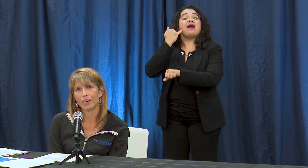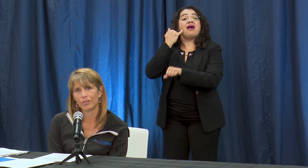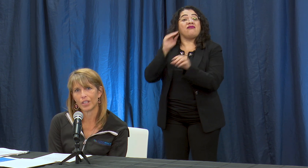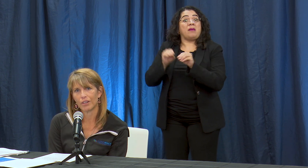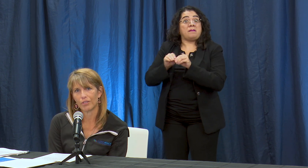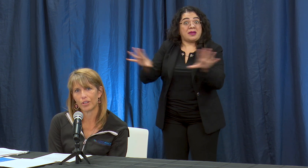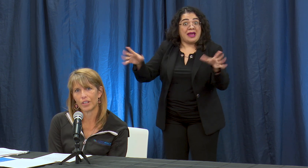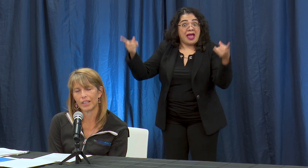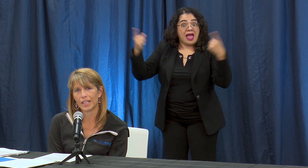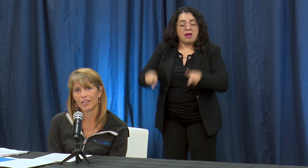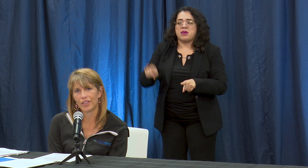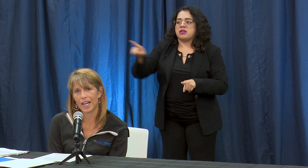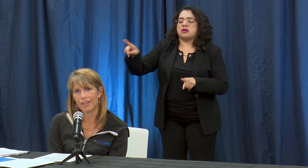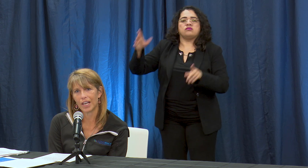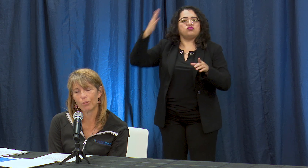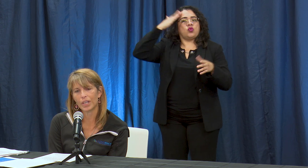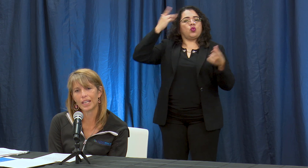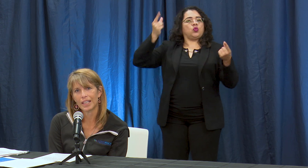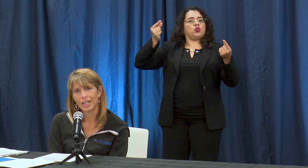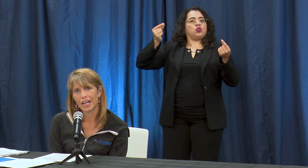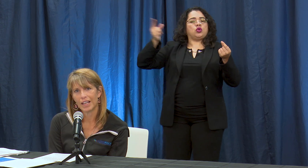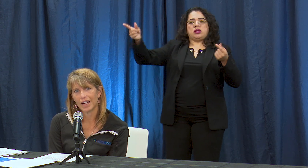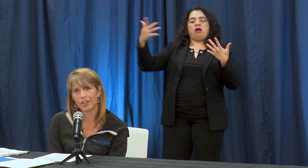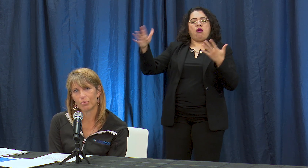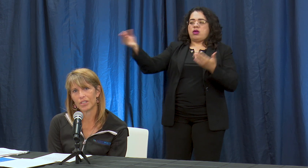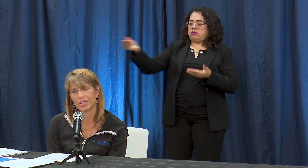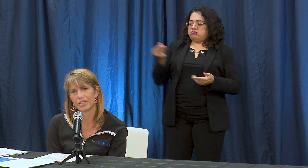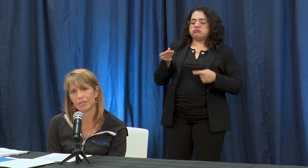in case they have an outbreak. The other pieces